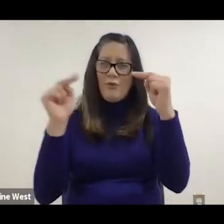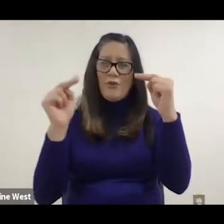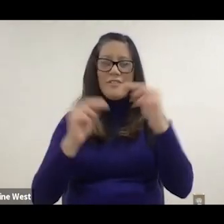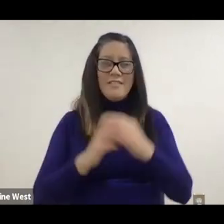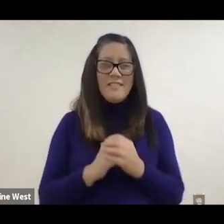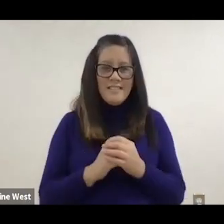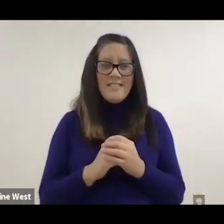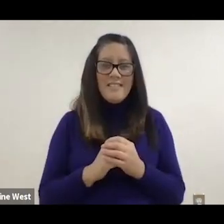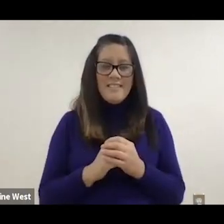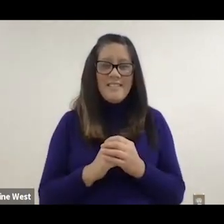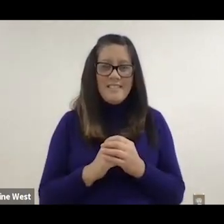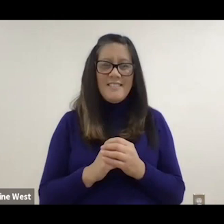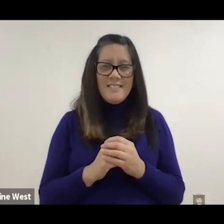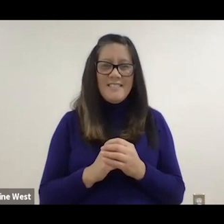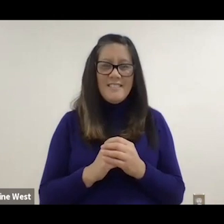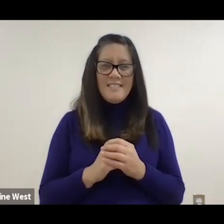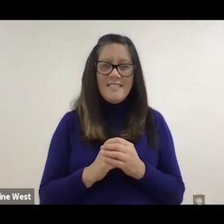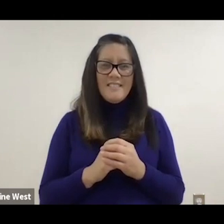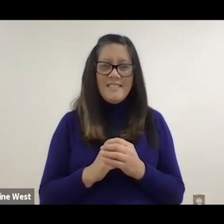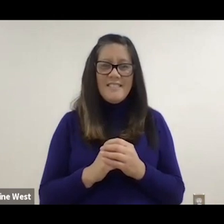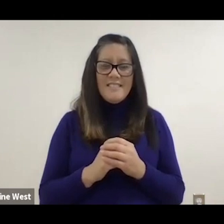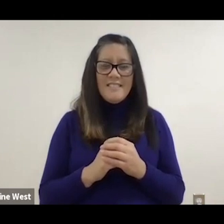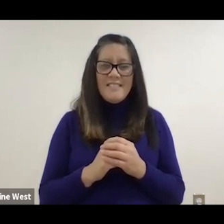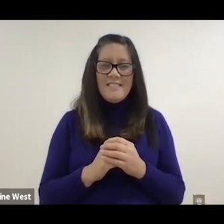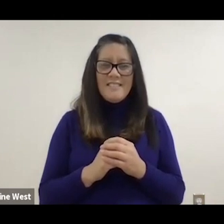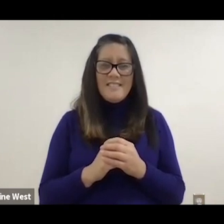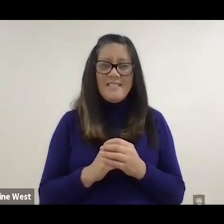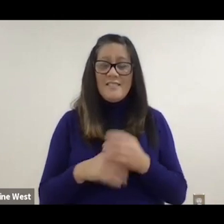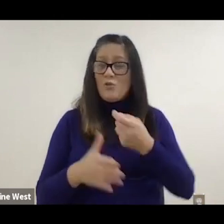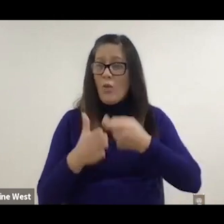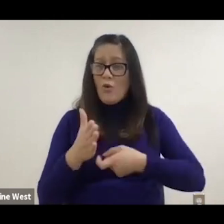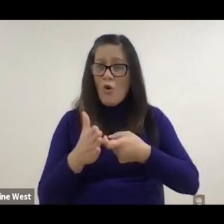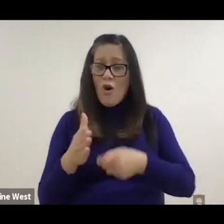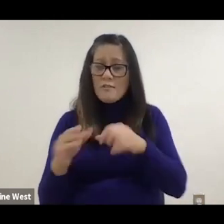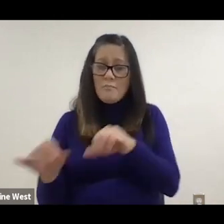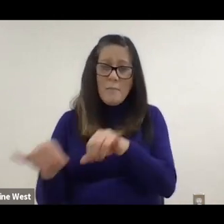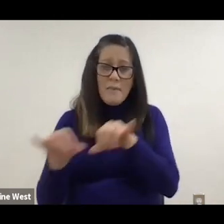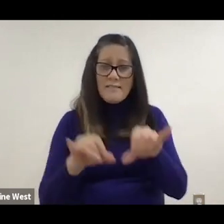all these features without added expense, so it can cost in the same price range